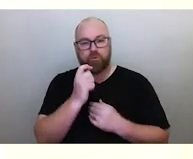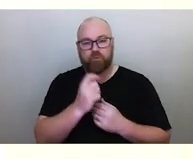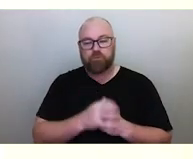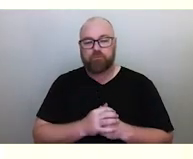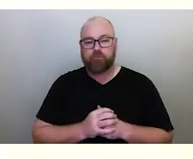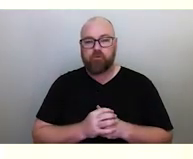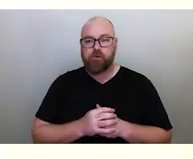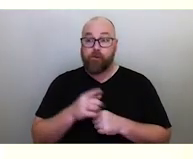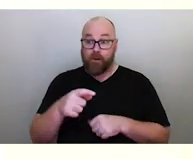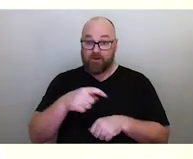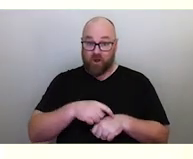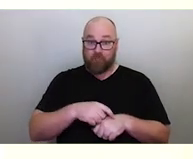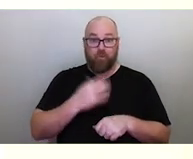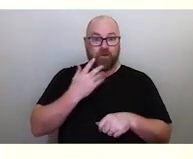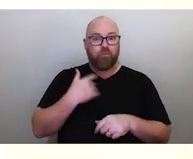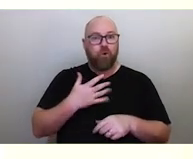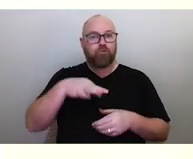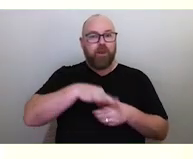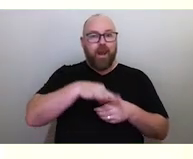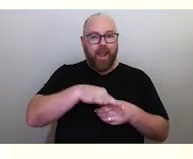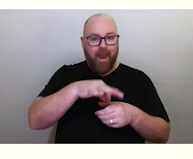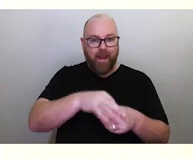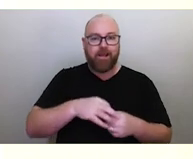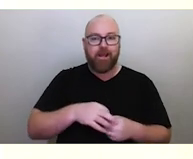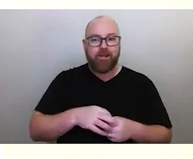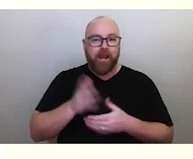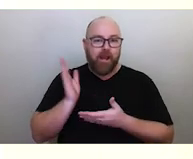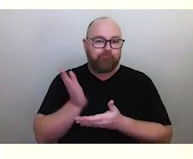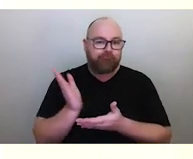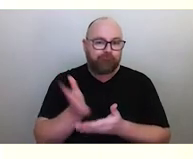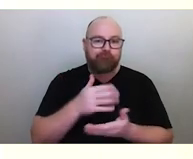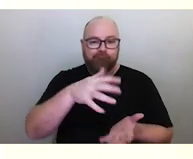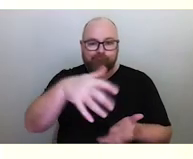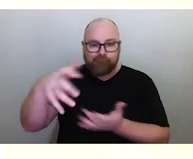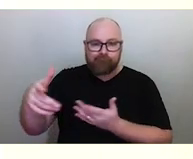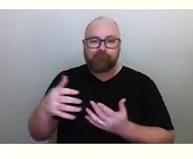And that's the time you want to begin planting and harvesting certain types of root vegetables.